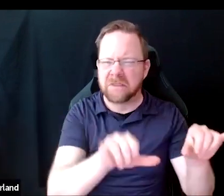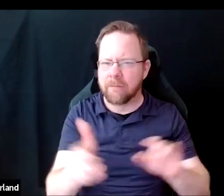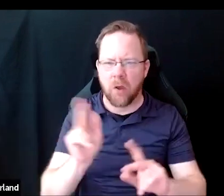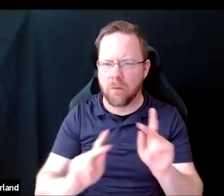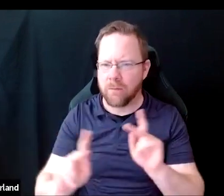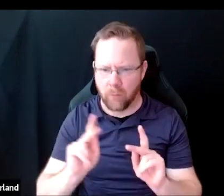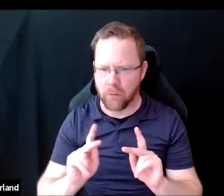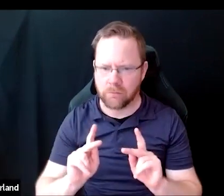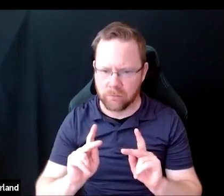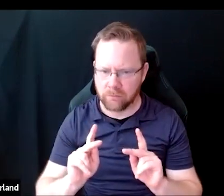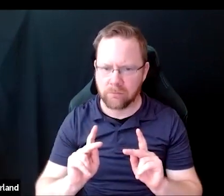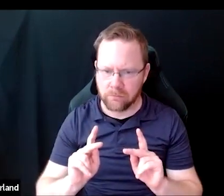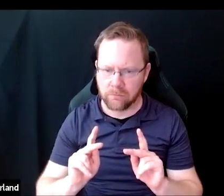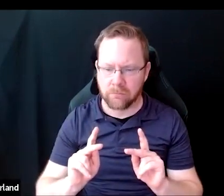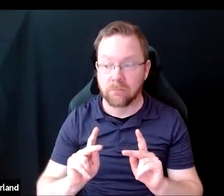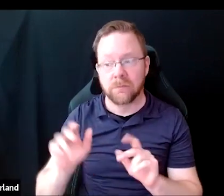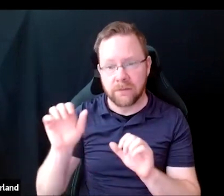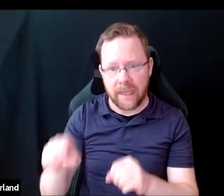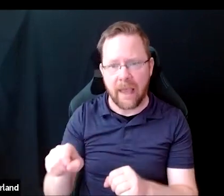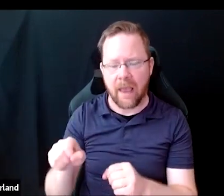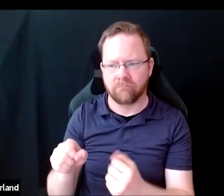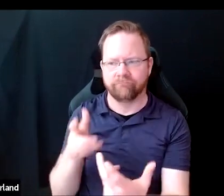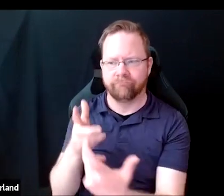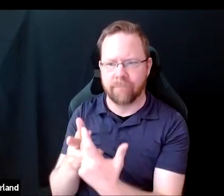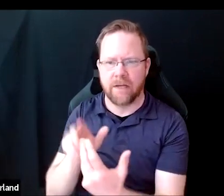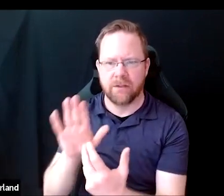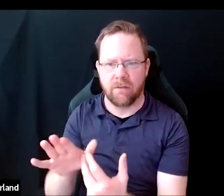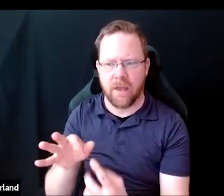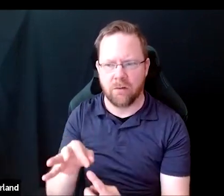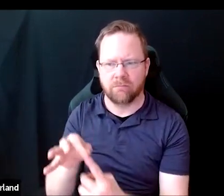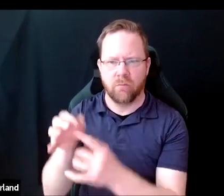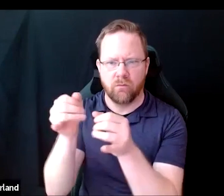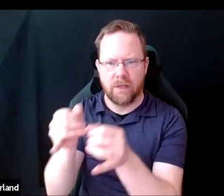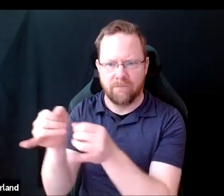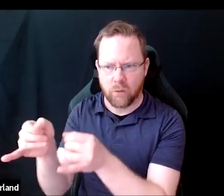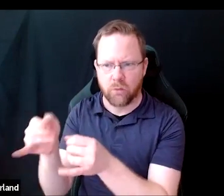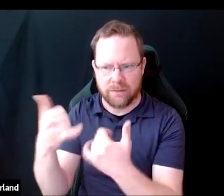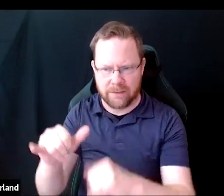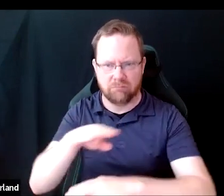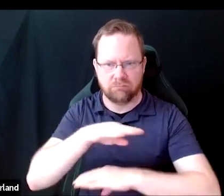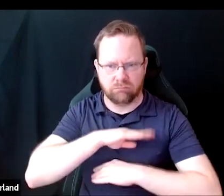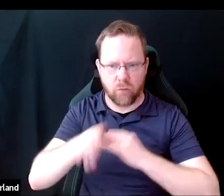to be successful in the position for which they are interviewing.